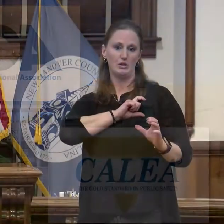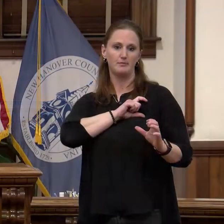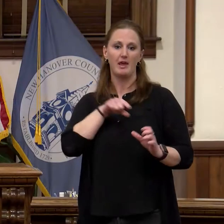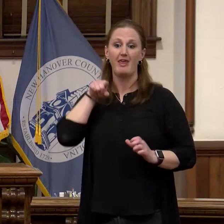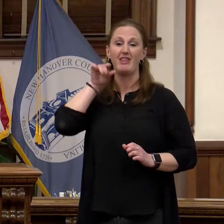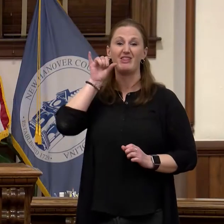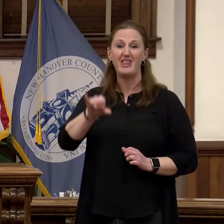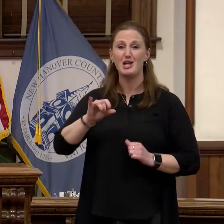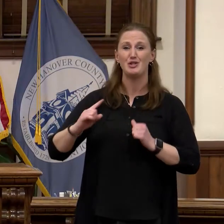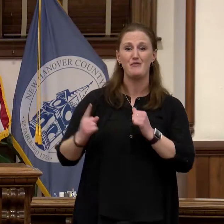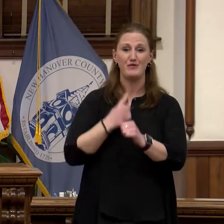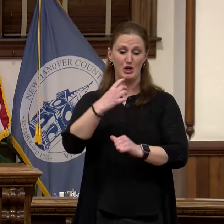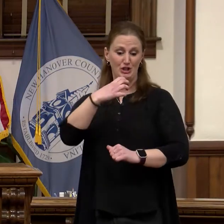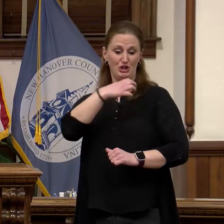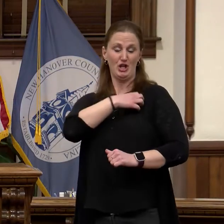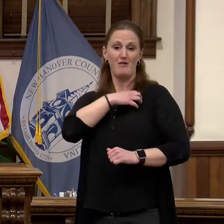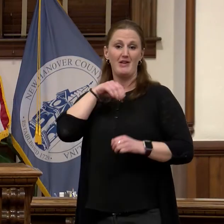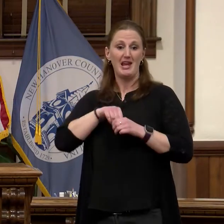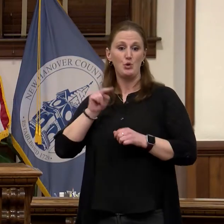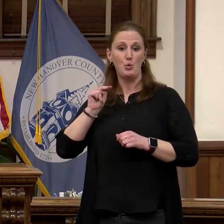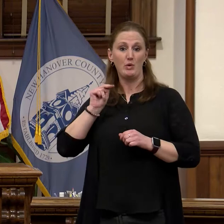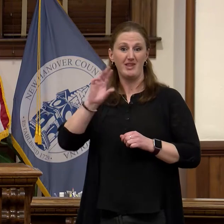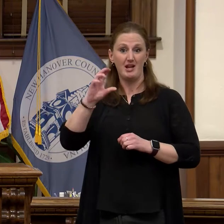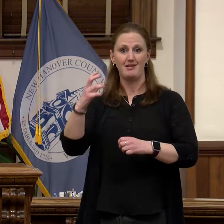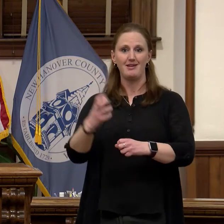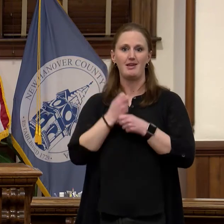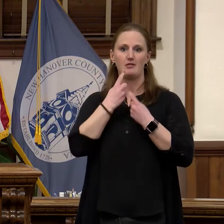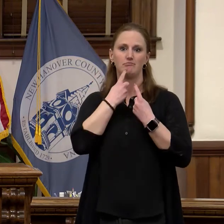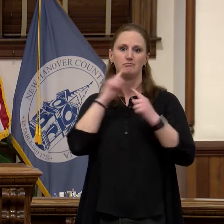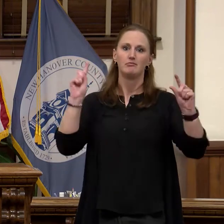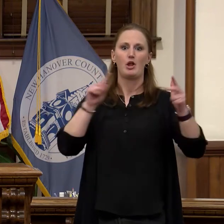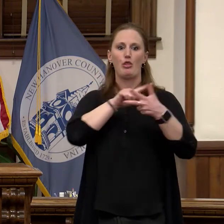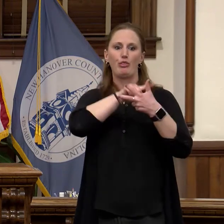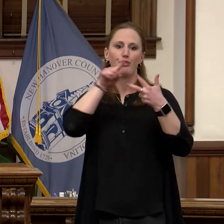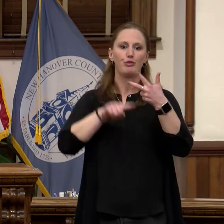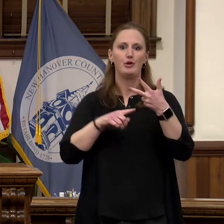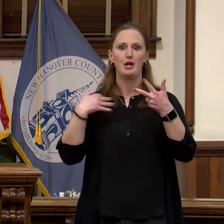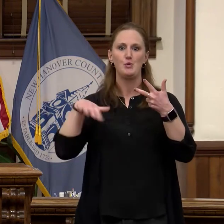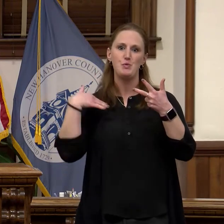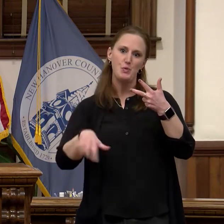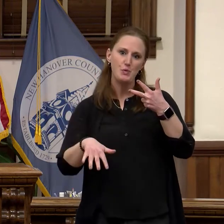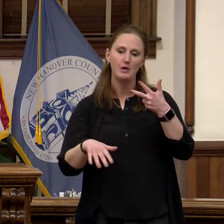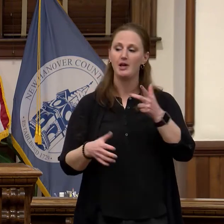office in North Carolina to achieve this triple crown award, congratulations to